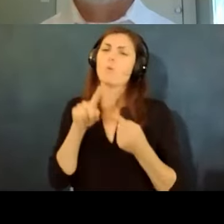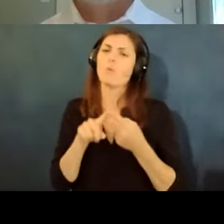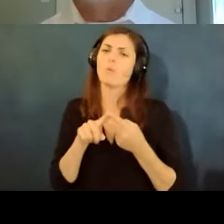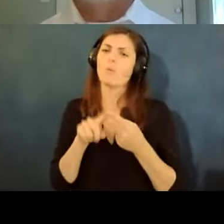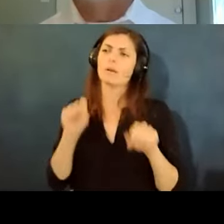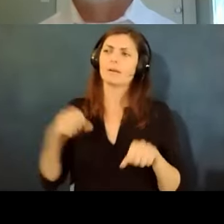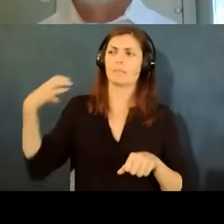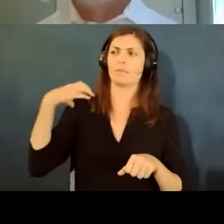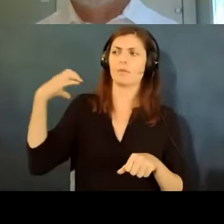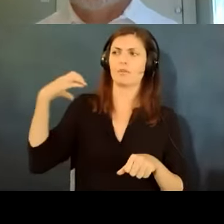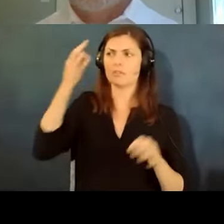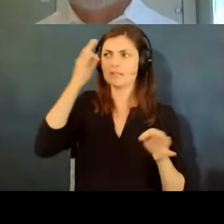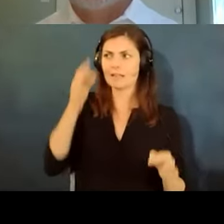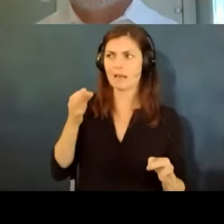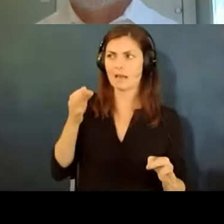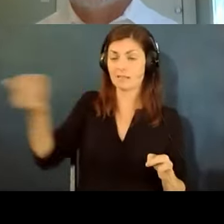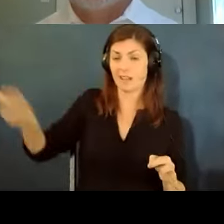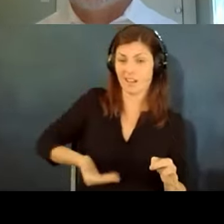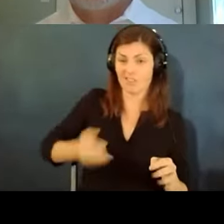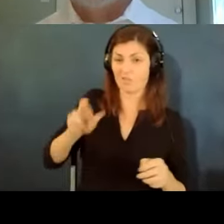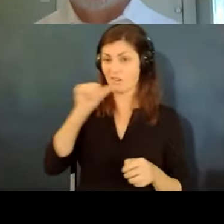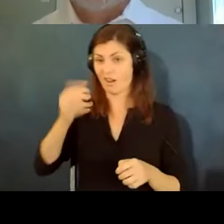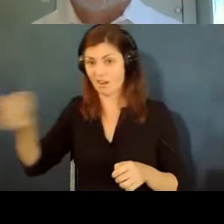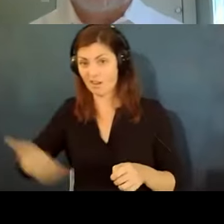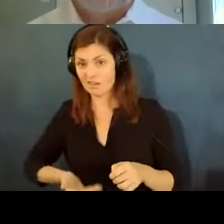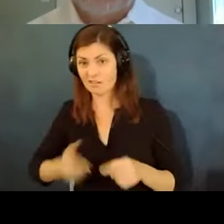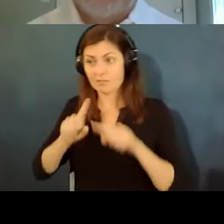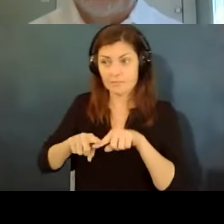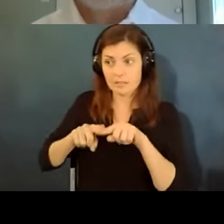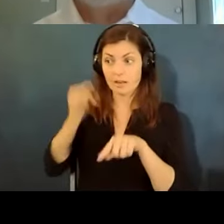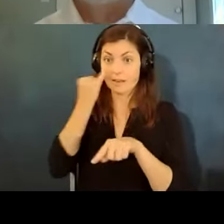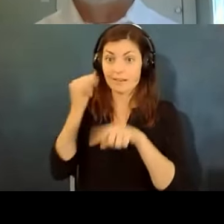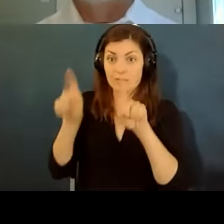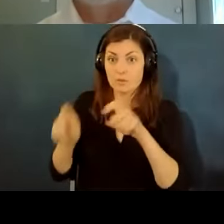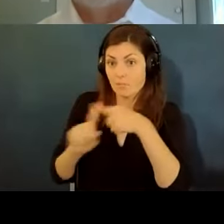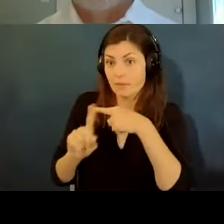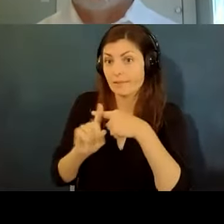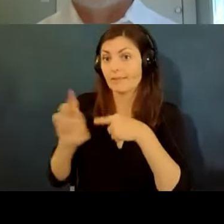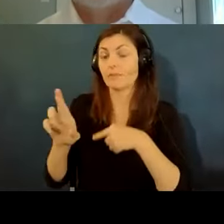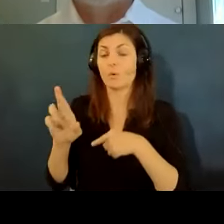workplace so there's a lot of uh information about if you test positive or if you're in quarantine